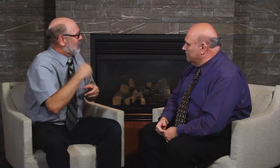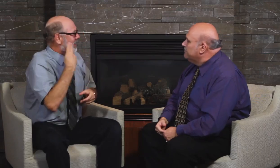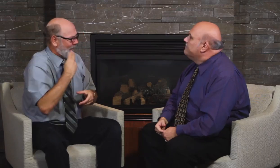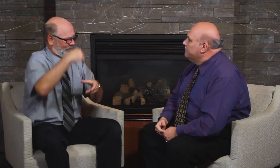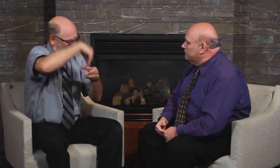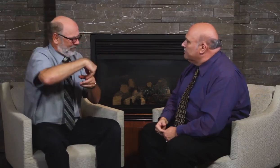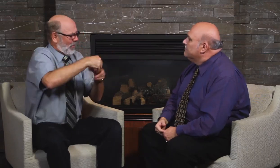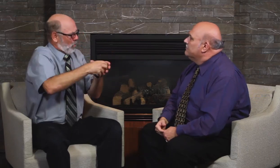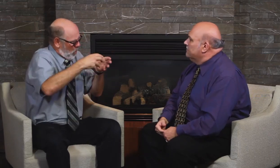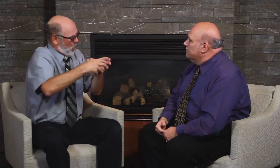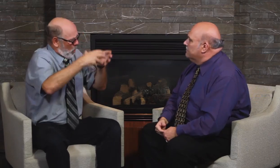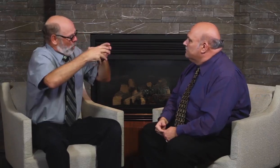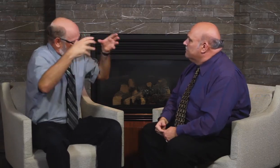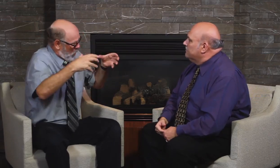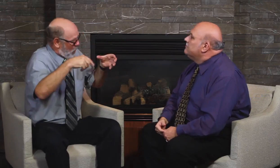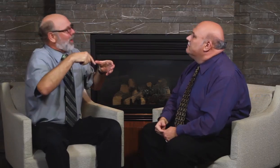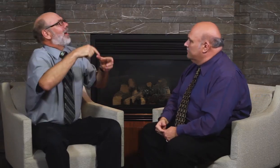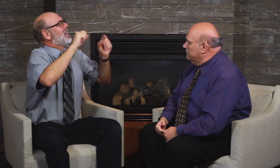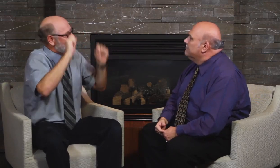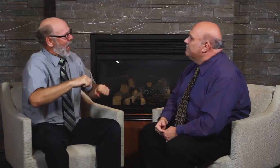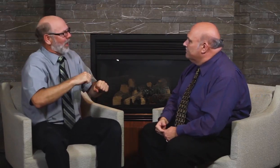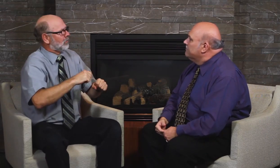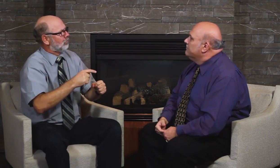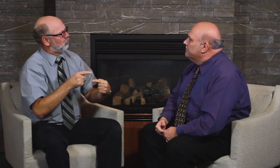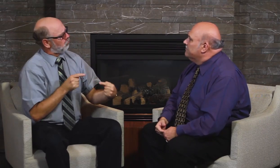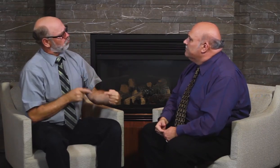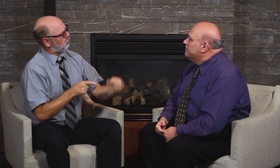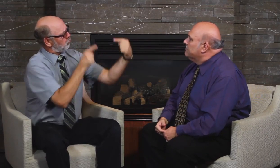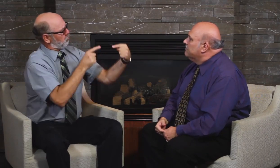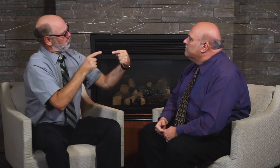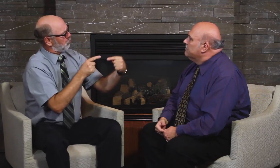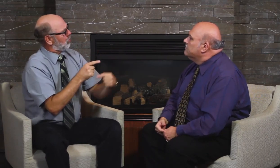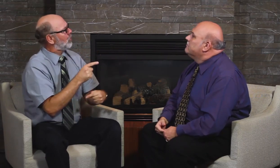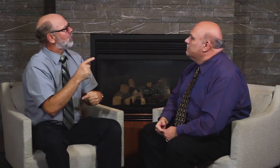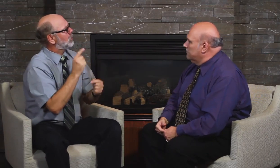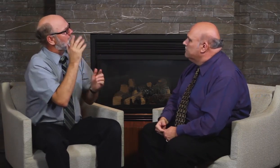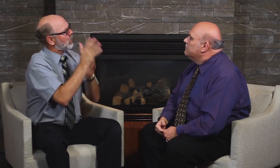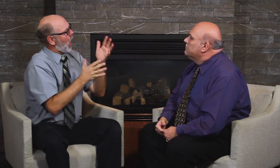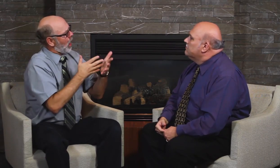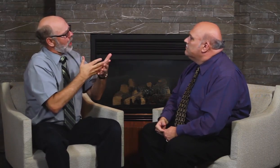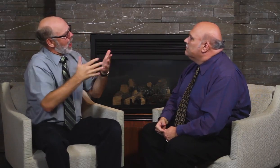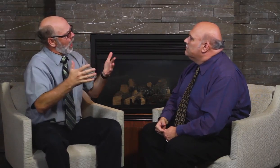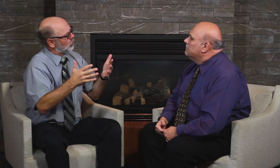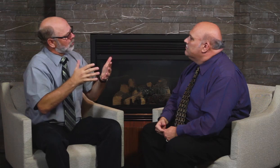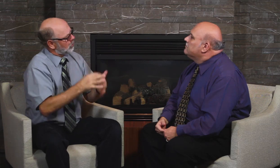politicians from all over the world advocate for